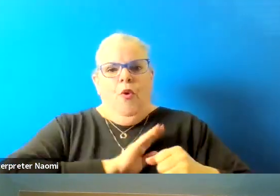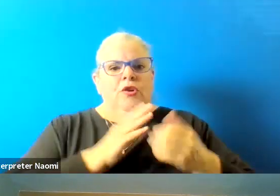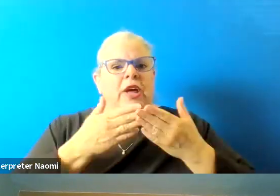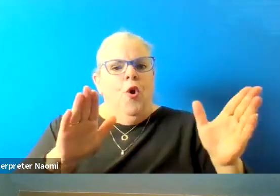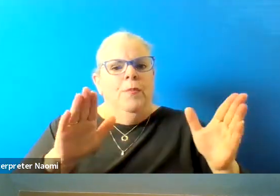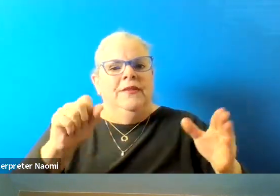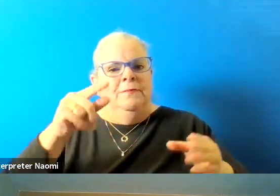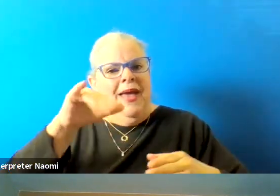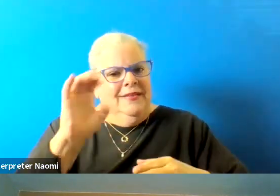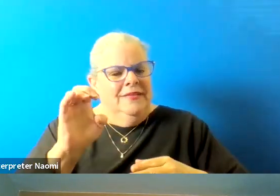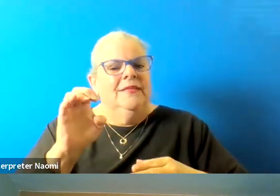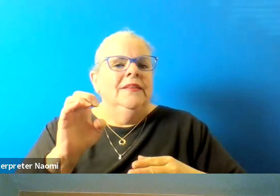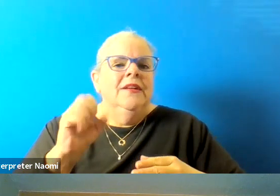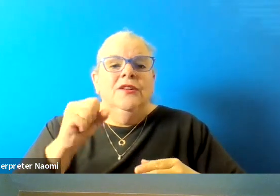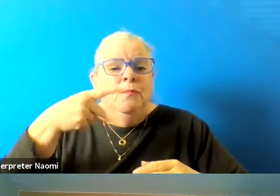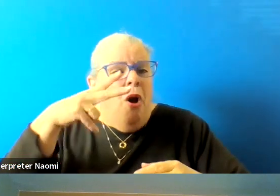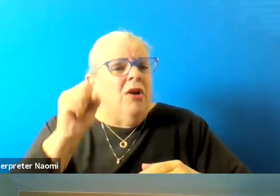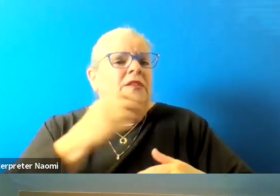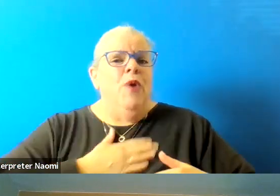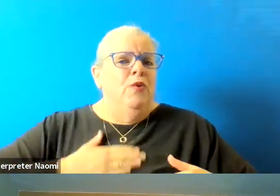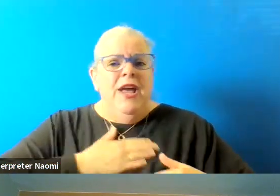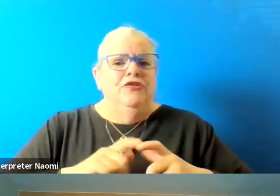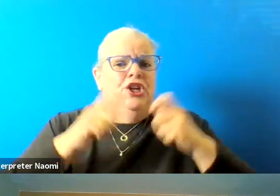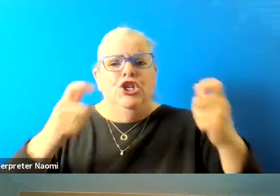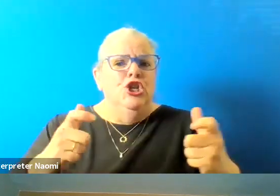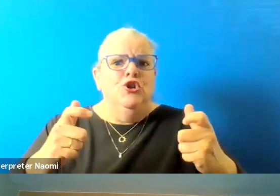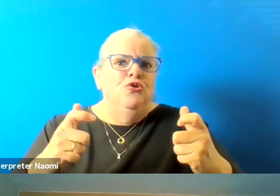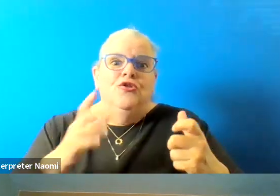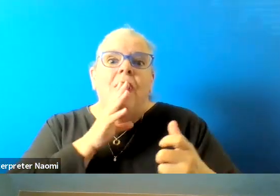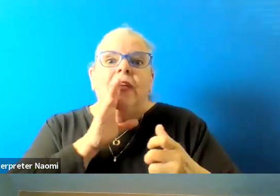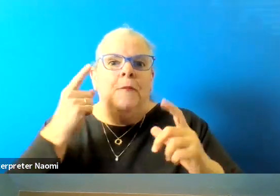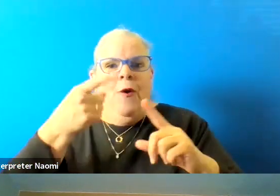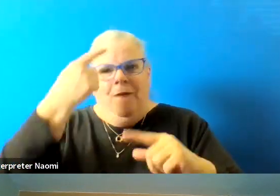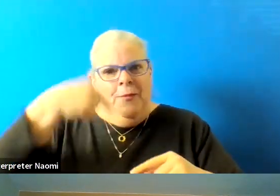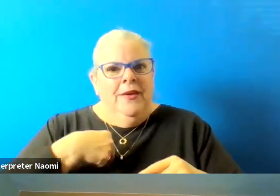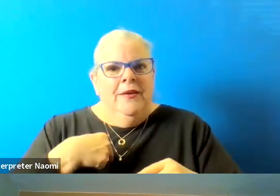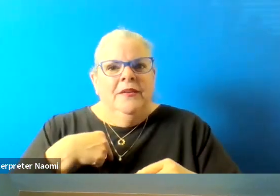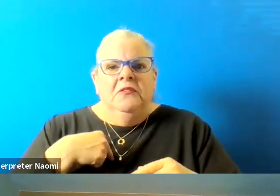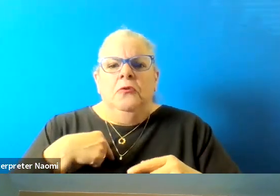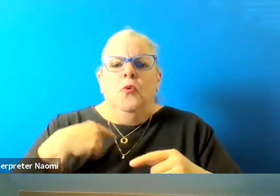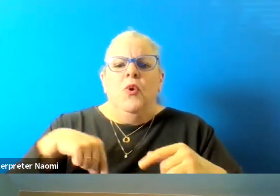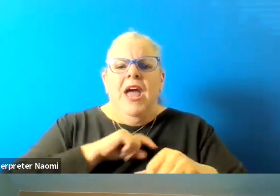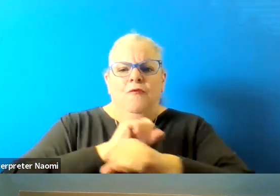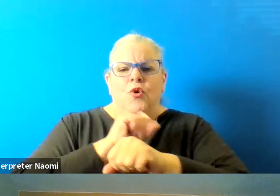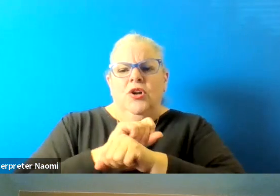So parks and recreation is a huge, huge talking point for me. And we have worked over the years to make sure